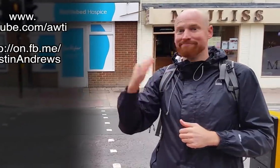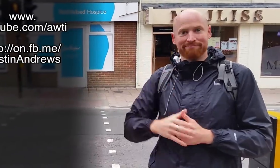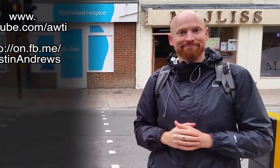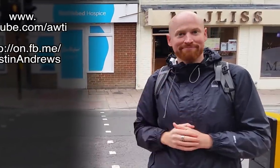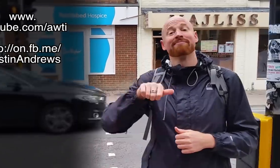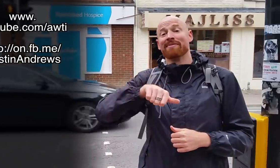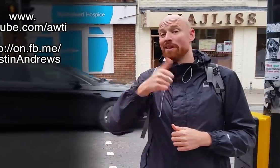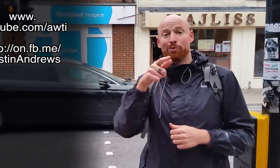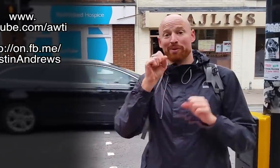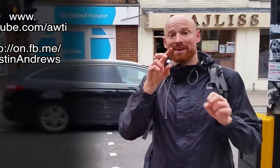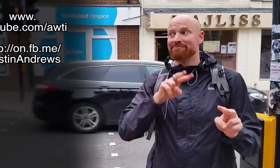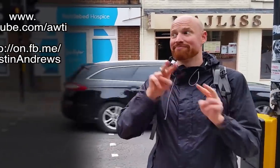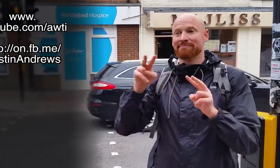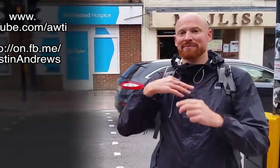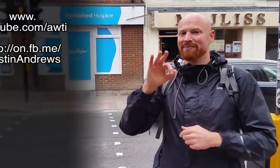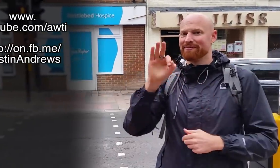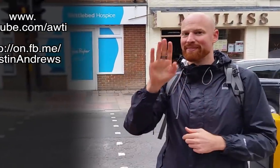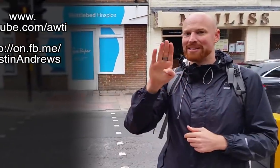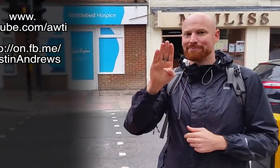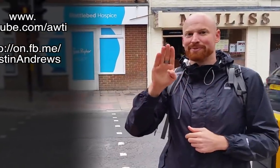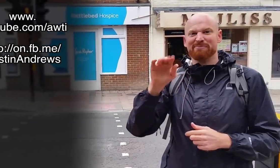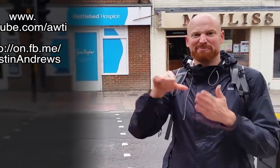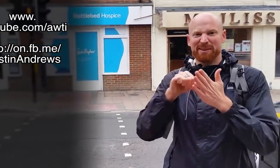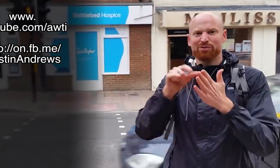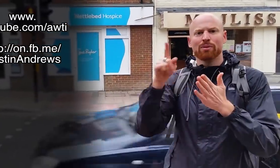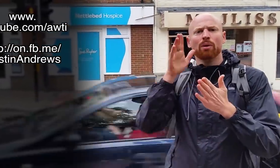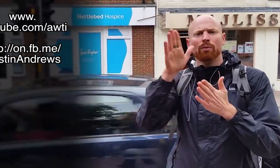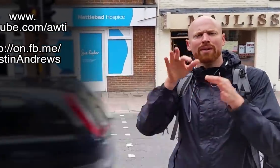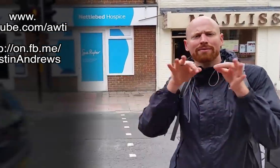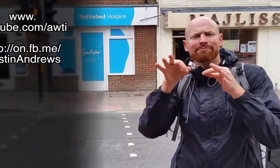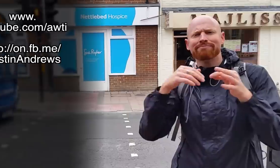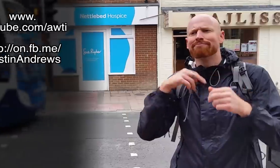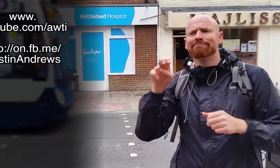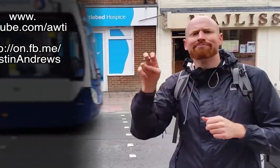channel, right there. You can also take a look at my Facebook page to keep tabs